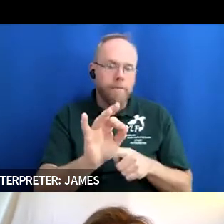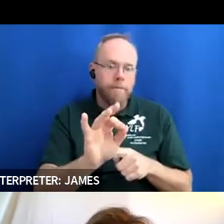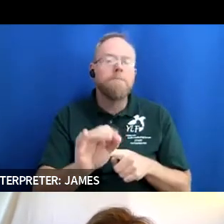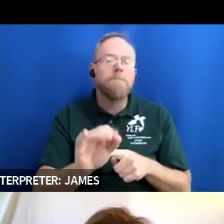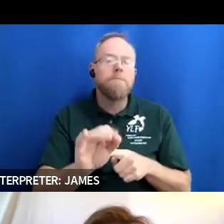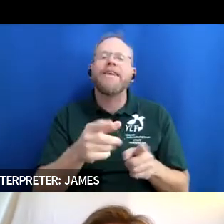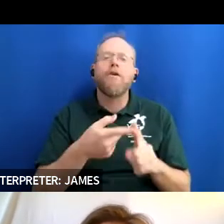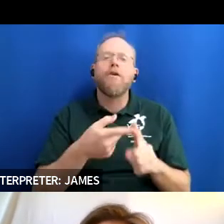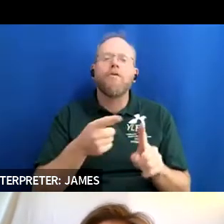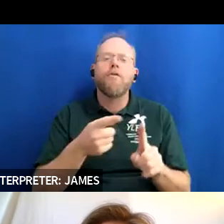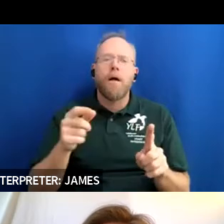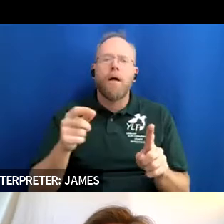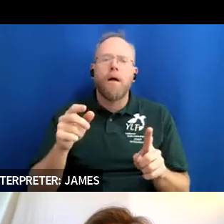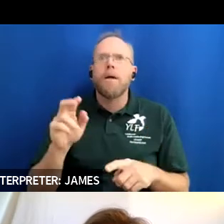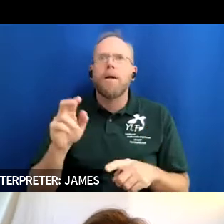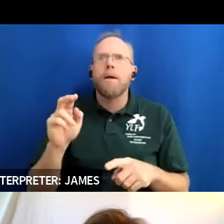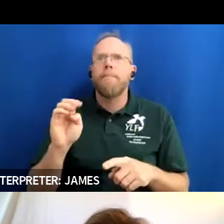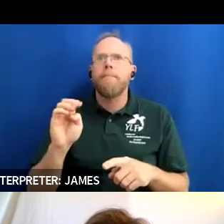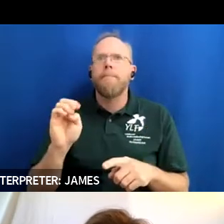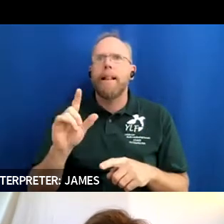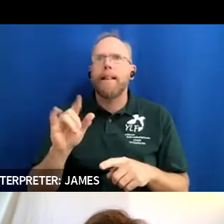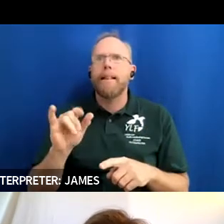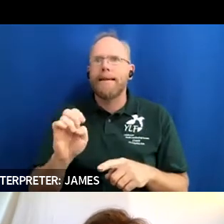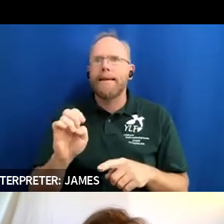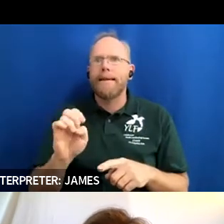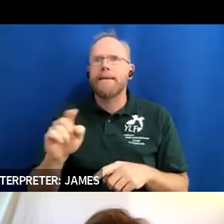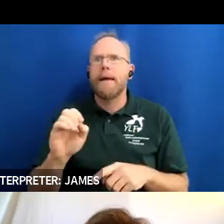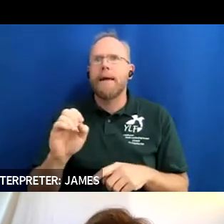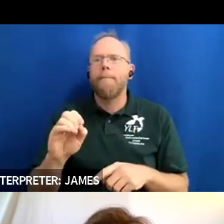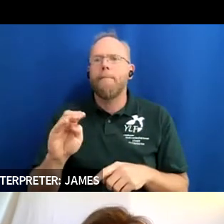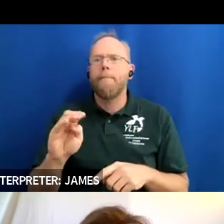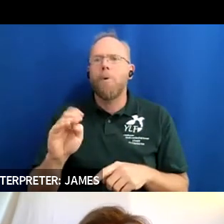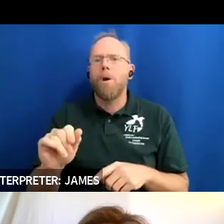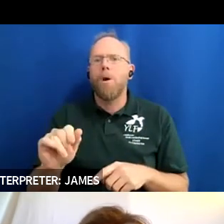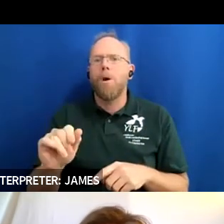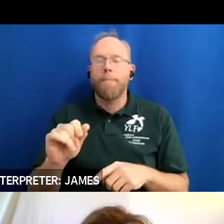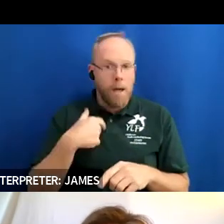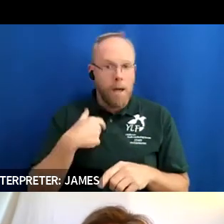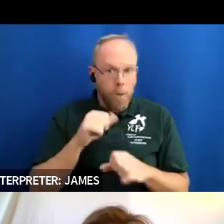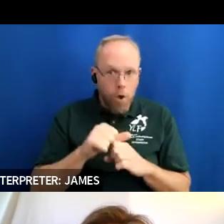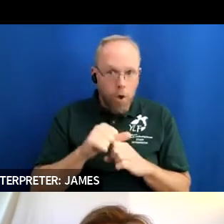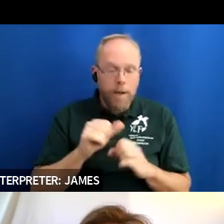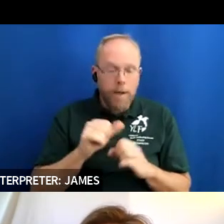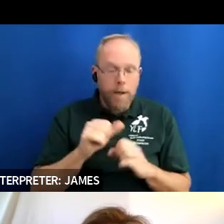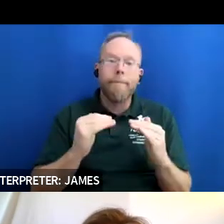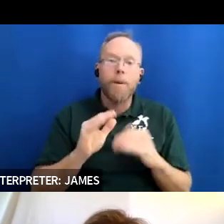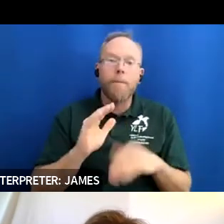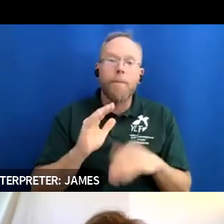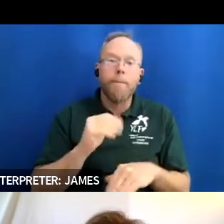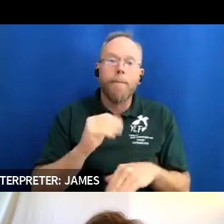santora and then i work as a peer-based service professional for diversability incorporated